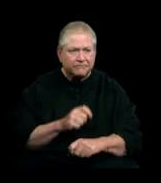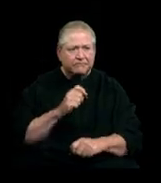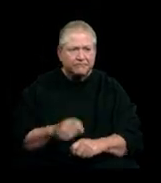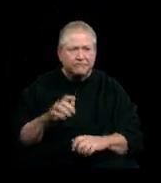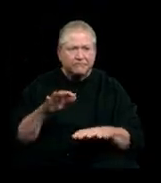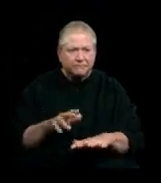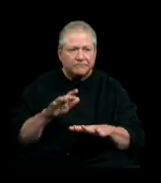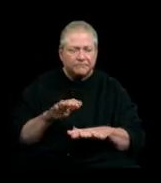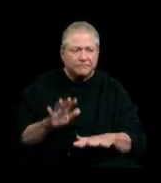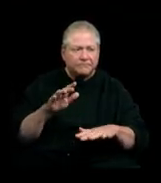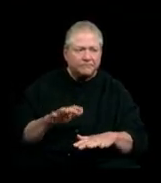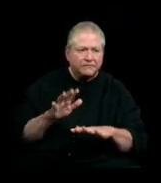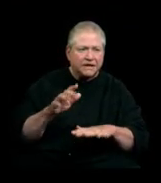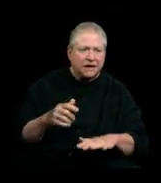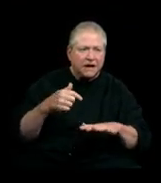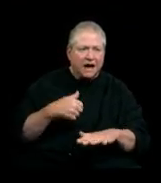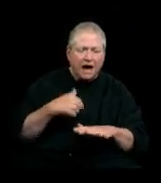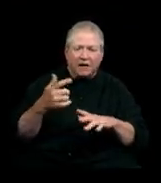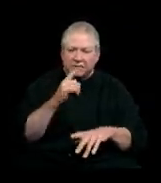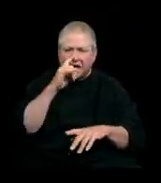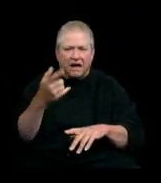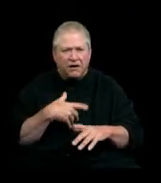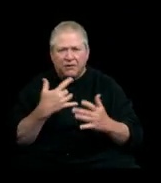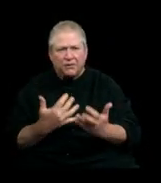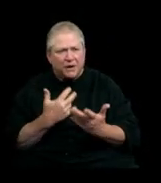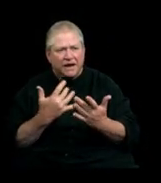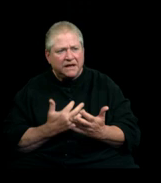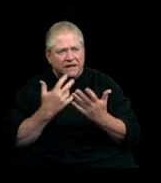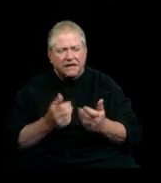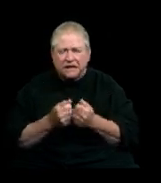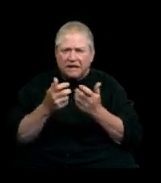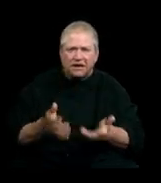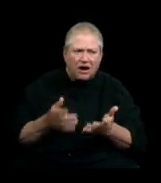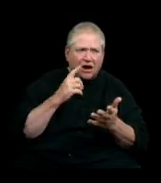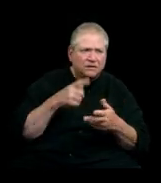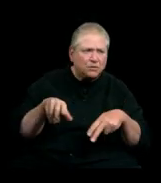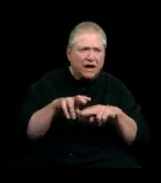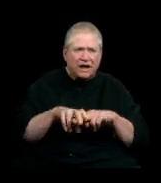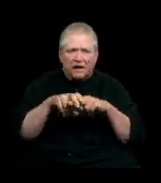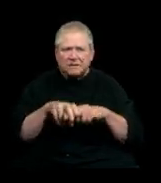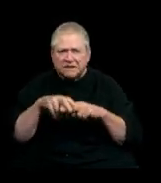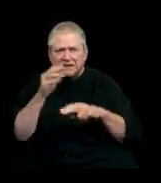I'm tired of waiting Lost or I'm sitting at home